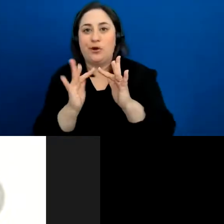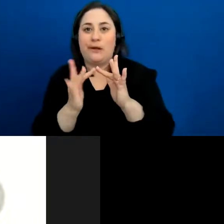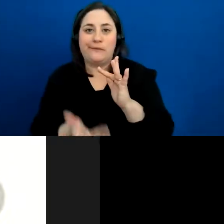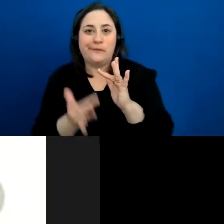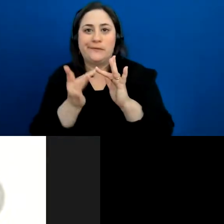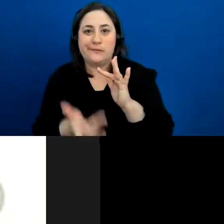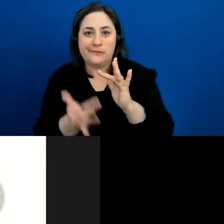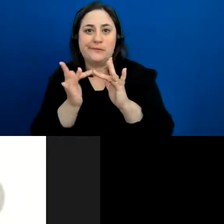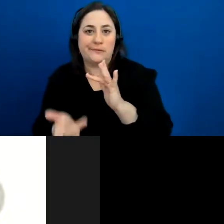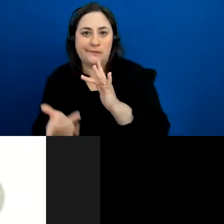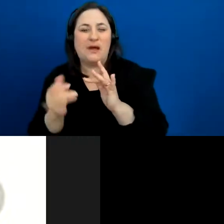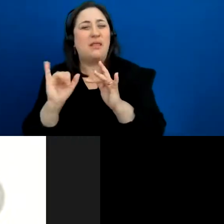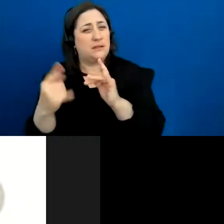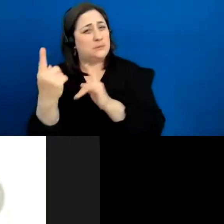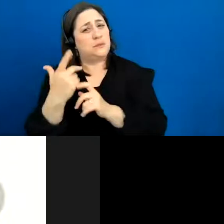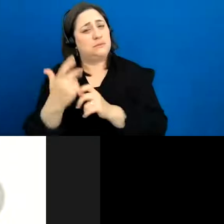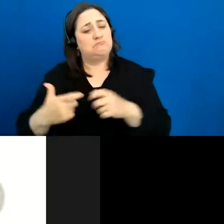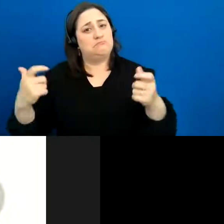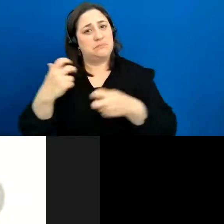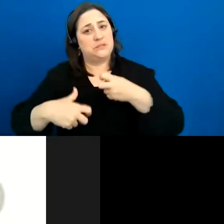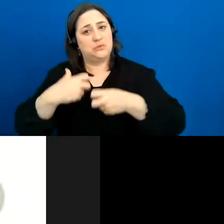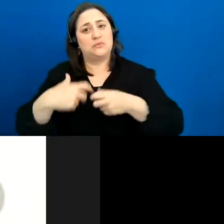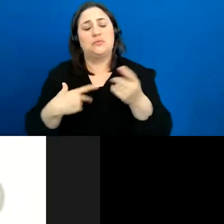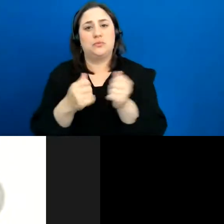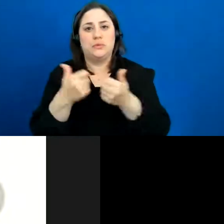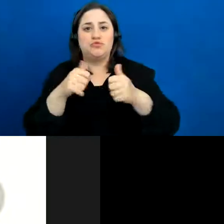and that has been one of the biggest issues in trying to do virtual engagements is there